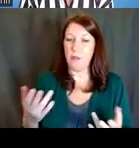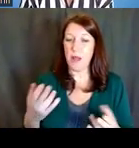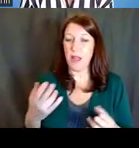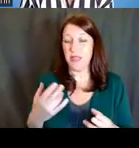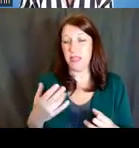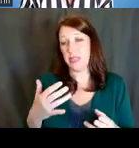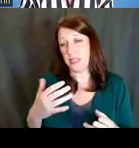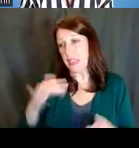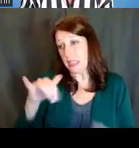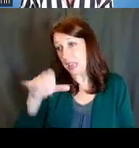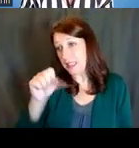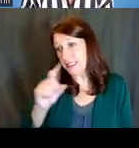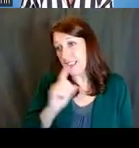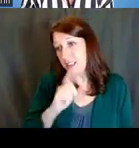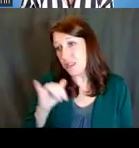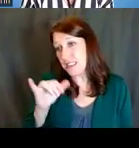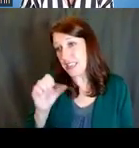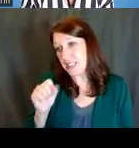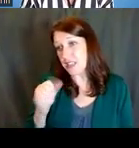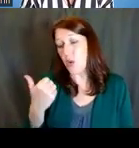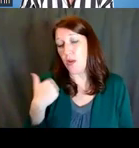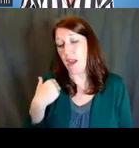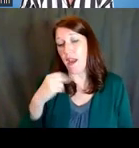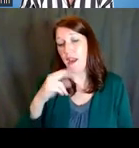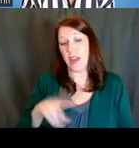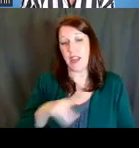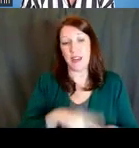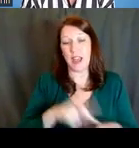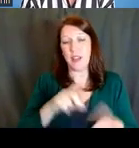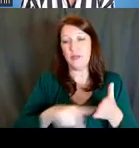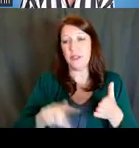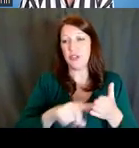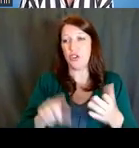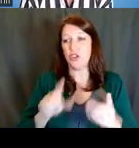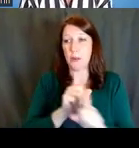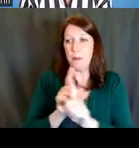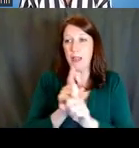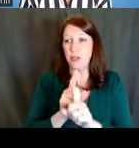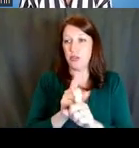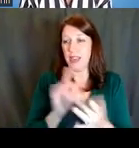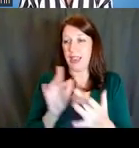We have the National Research Mentoring Network that NIH supports.